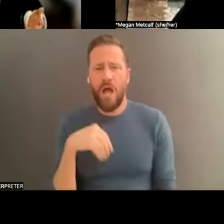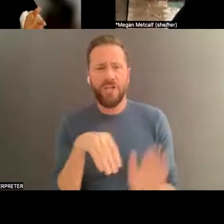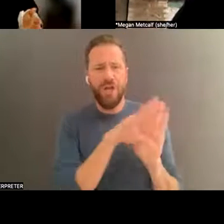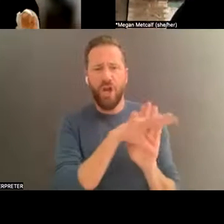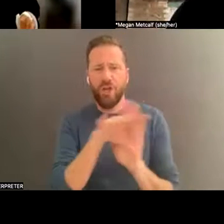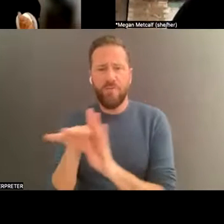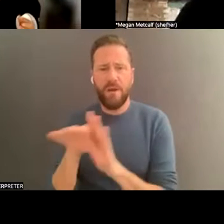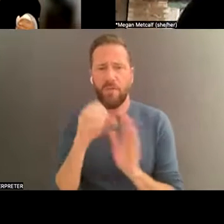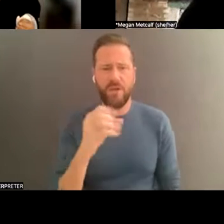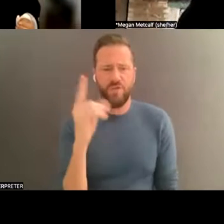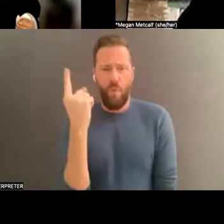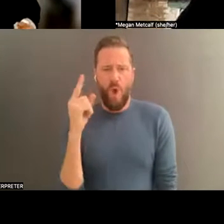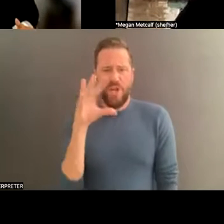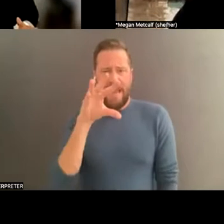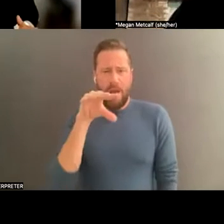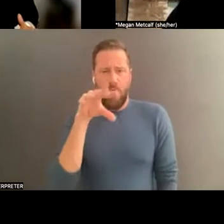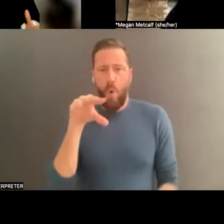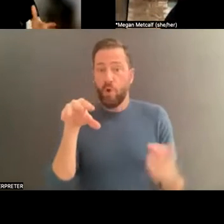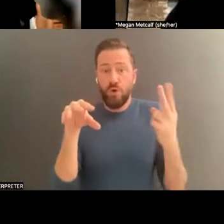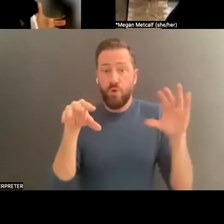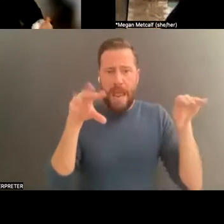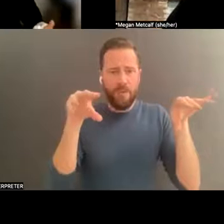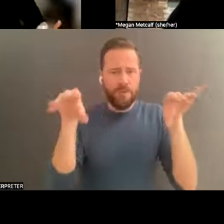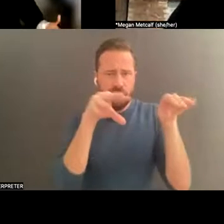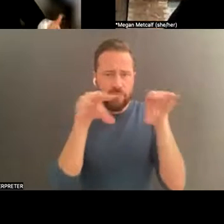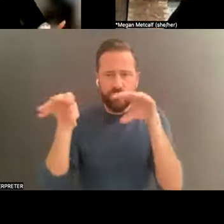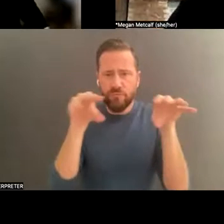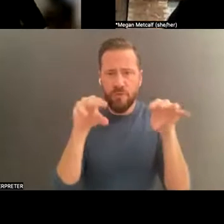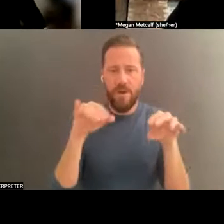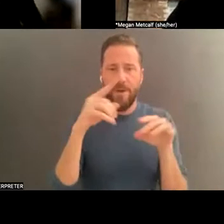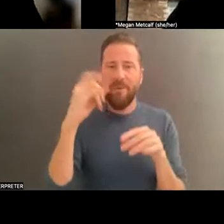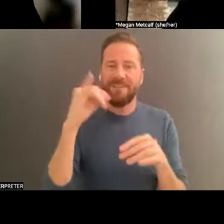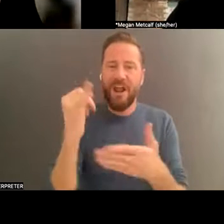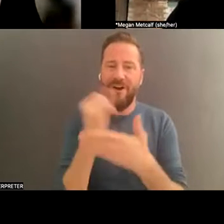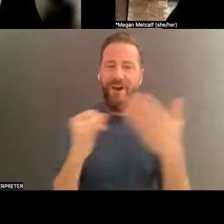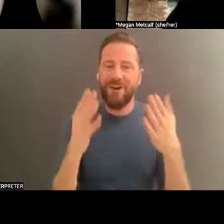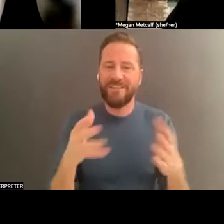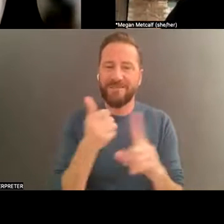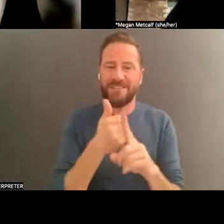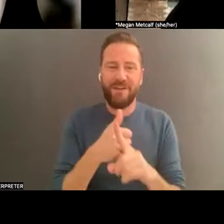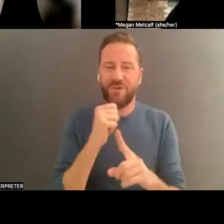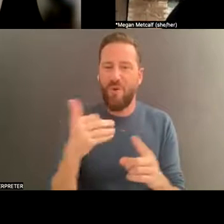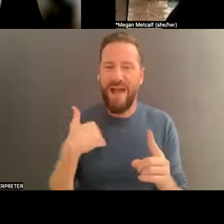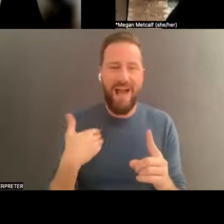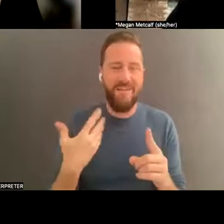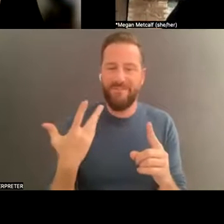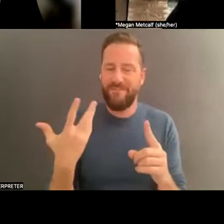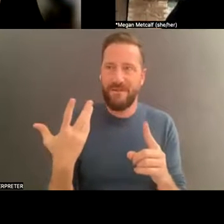have two cameras. Or because the artists often don't have the mindset